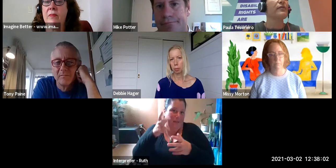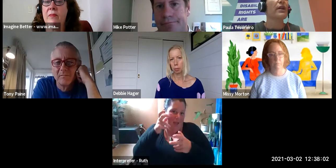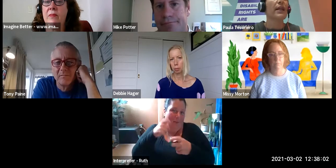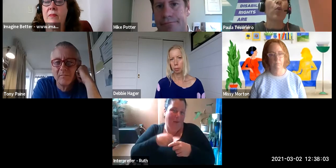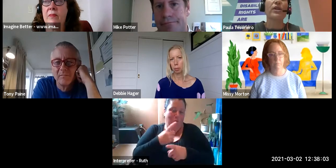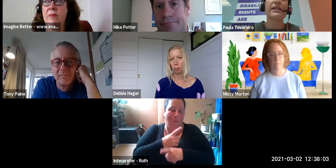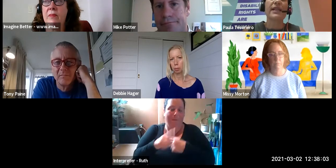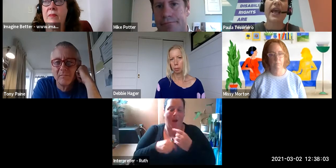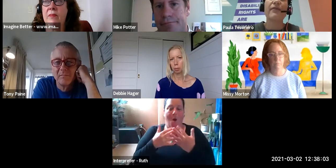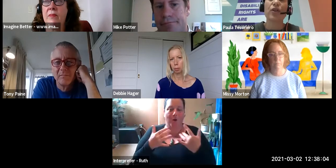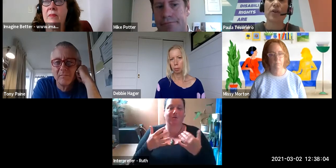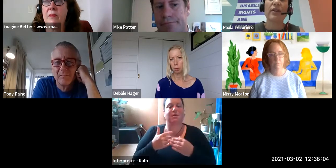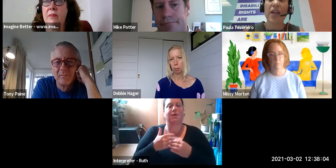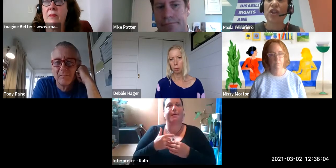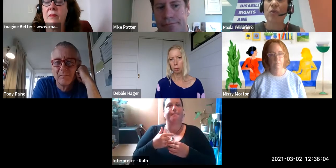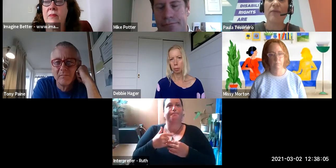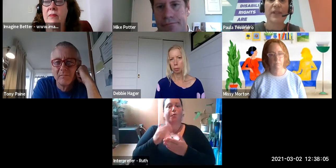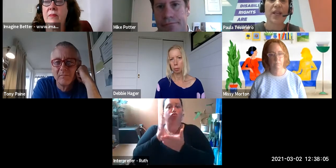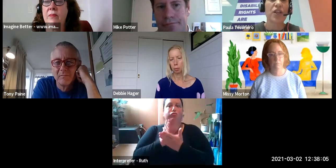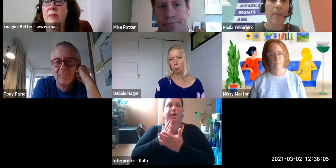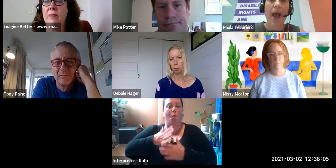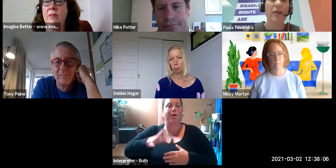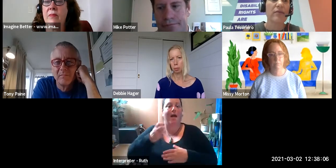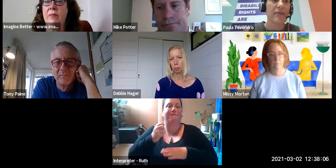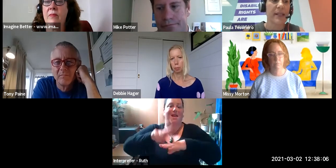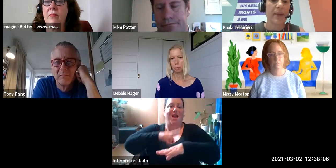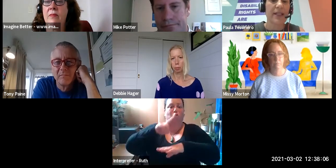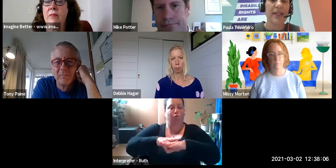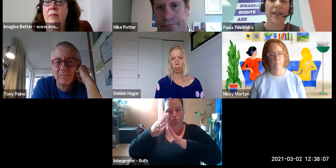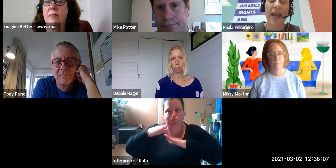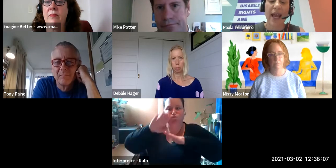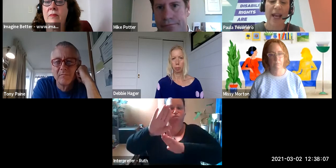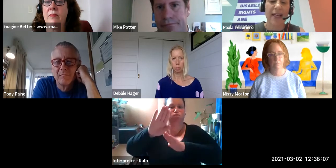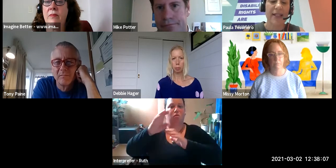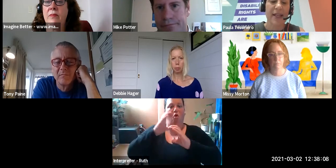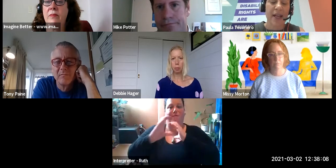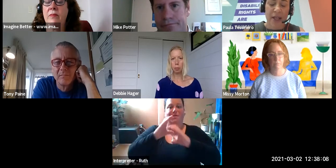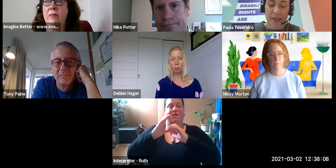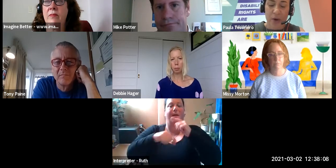is really wanting to have a national conversation about disability.